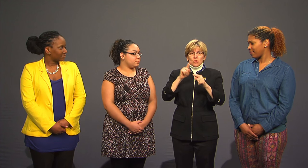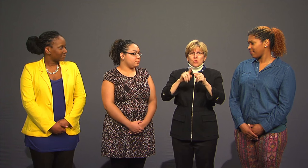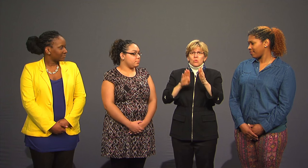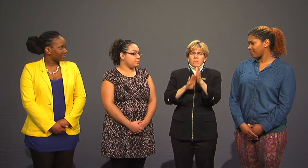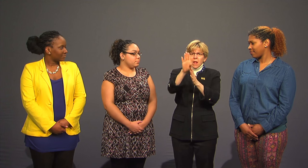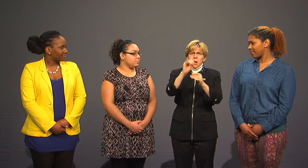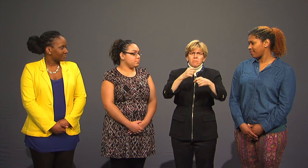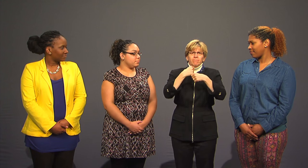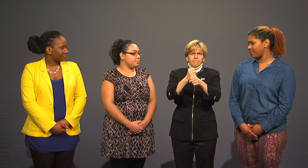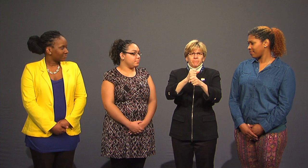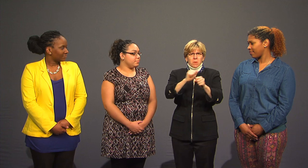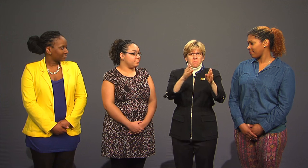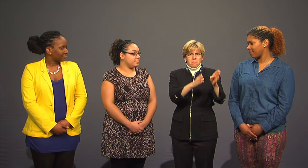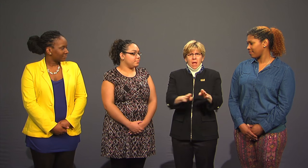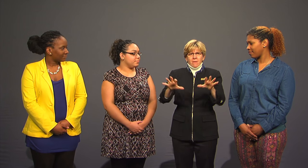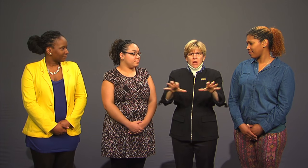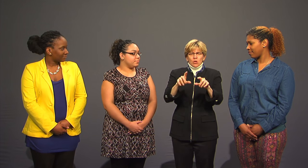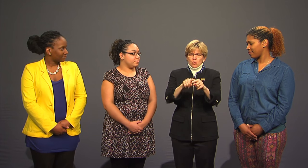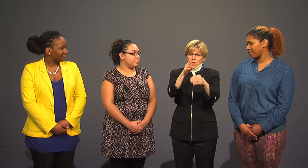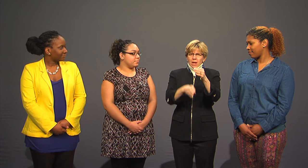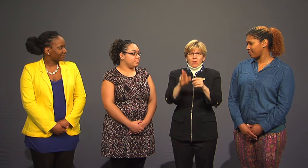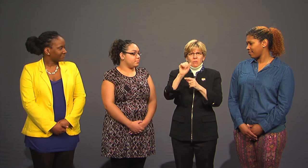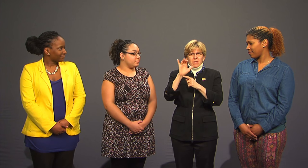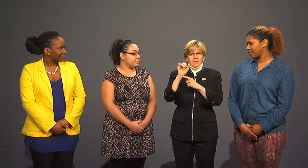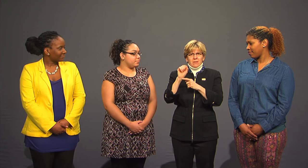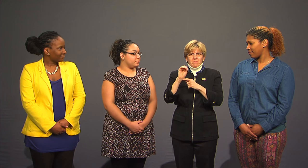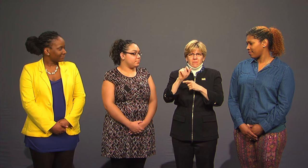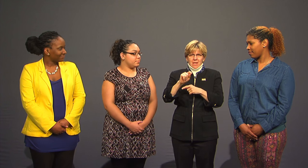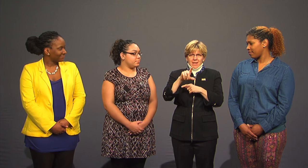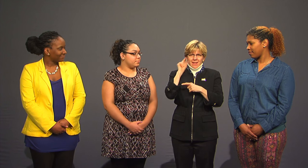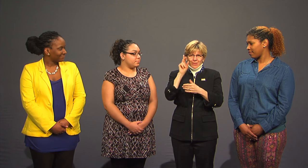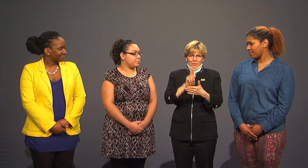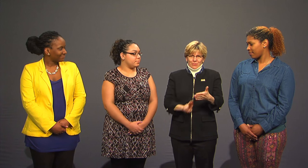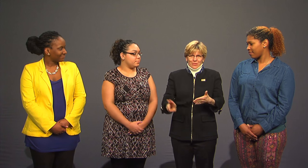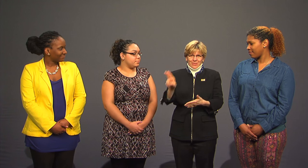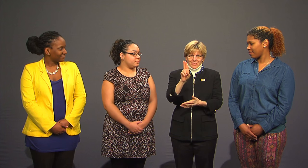to develop and create a plan of action to end racism at Gallaudet University.